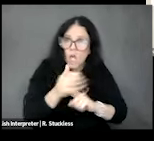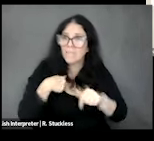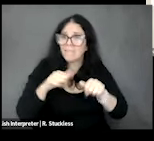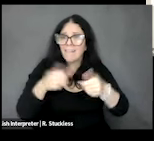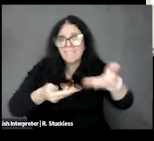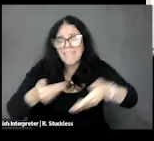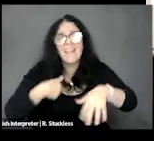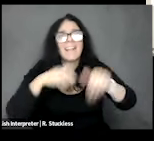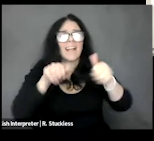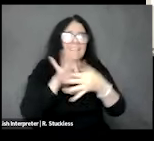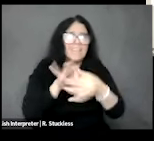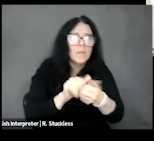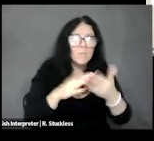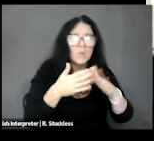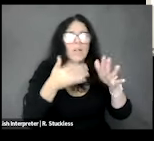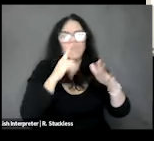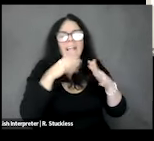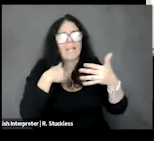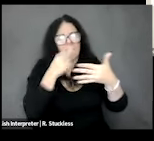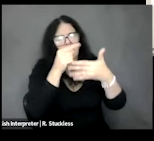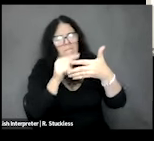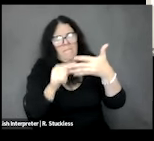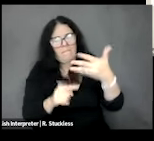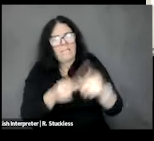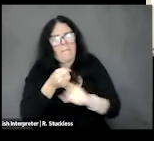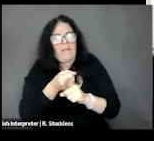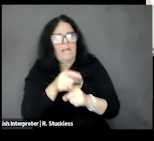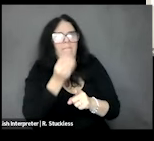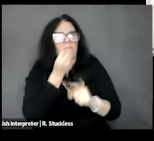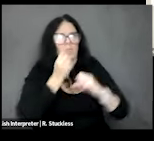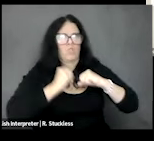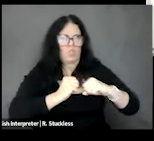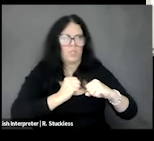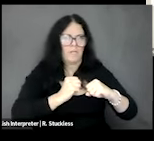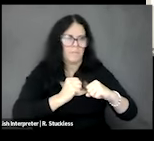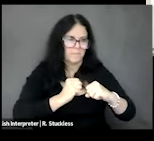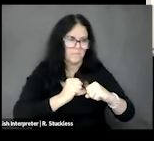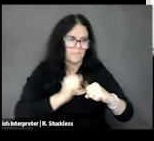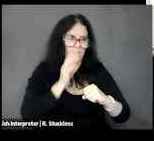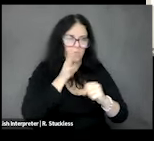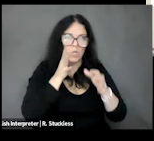and how many things there are that determine whether an individual or a household or even